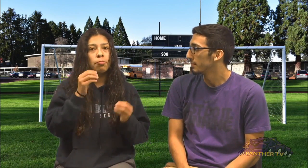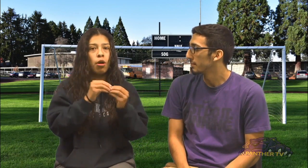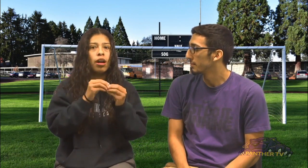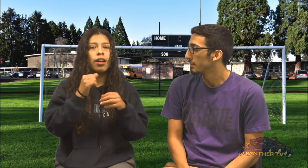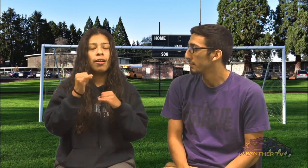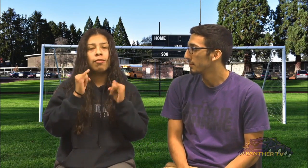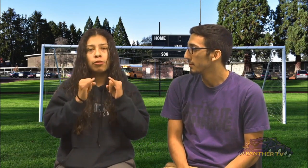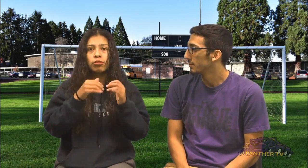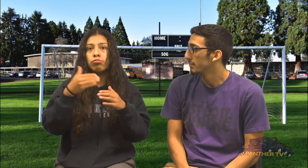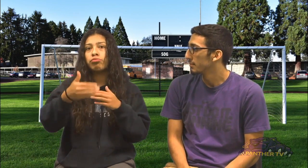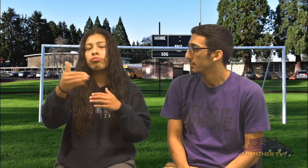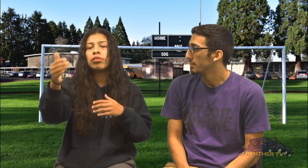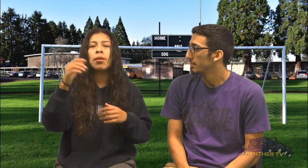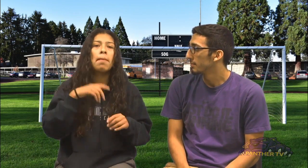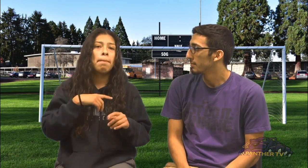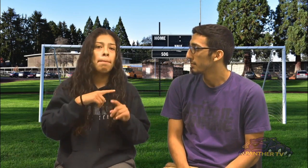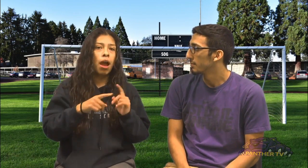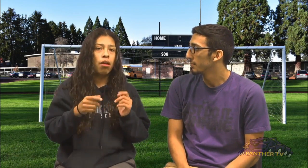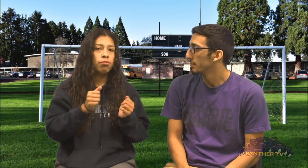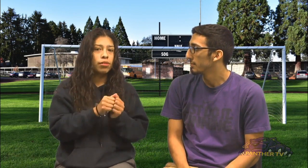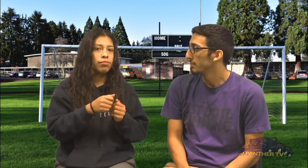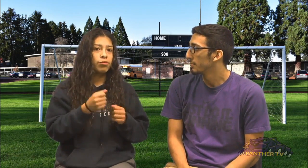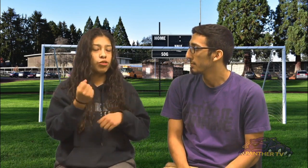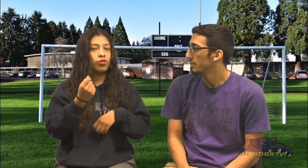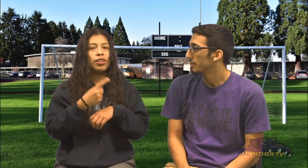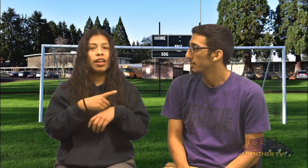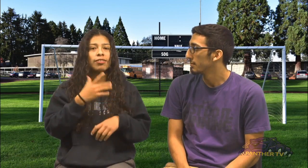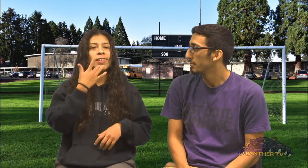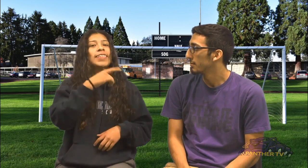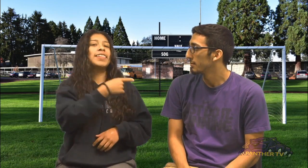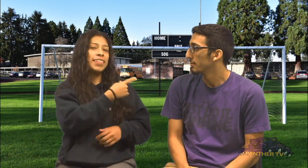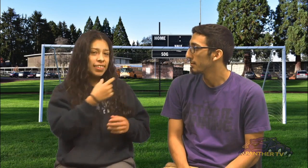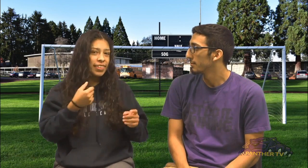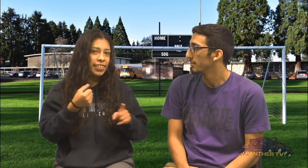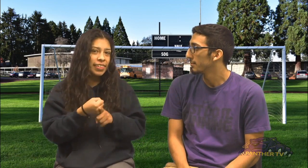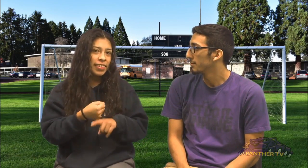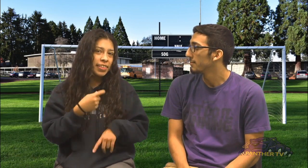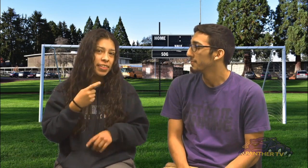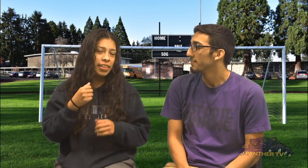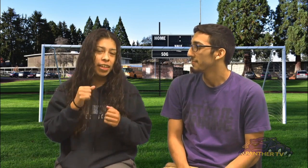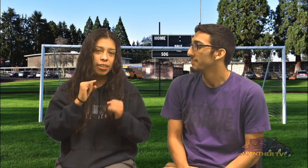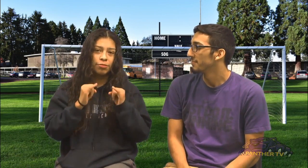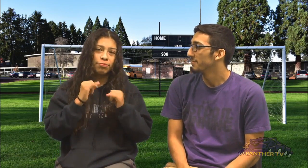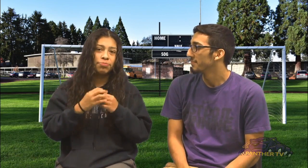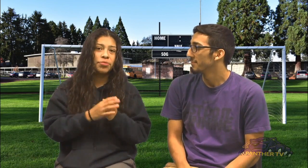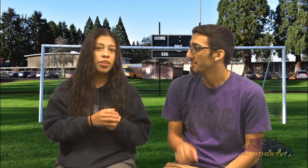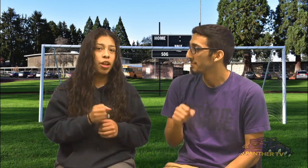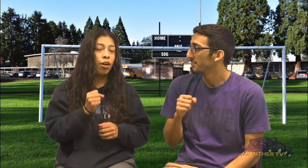And I bet, there will be many interviews later with others, but I got lucky to interview with him.